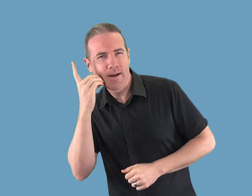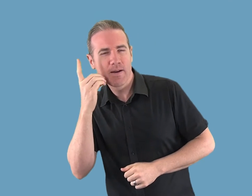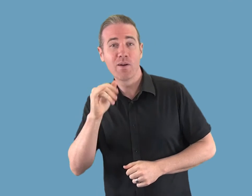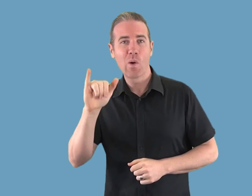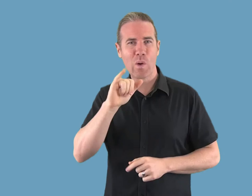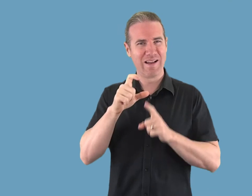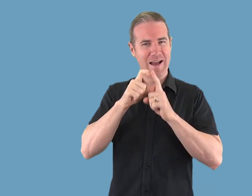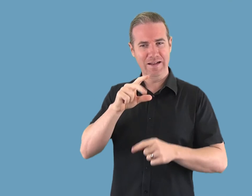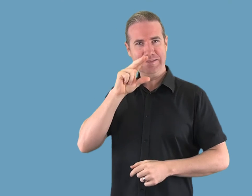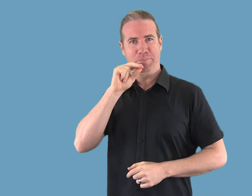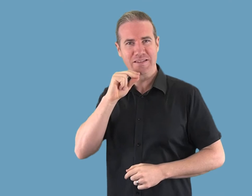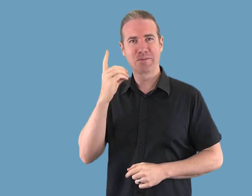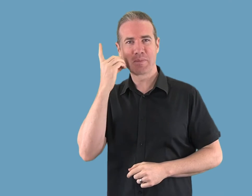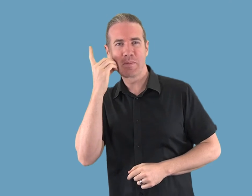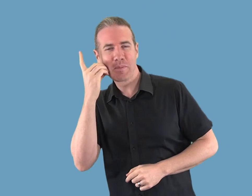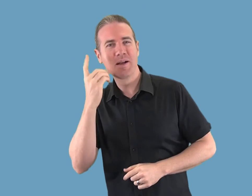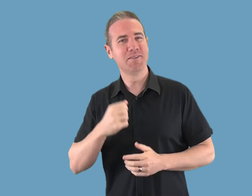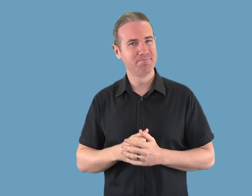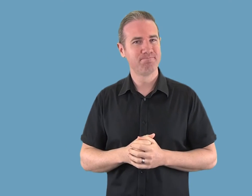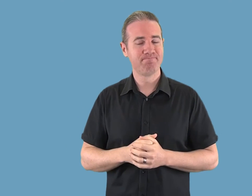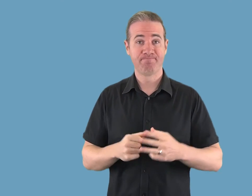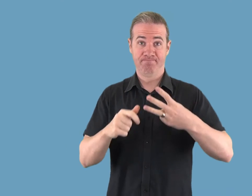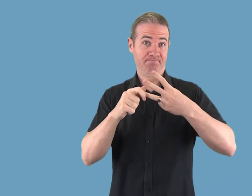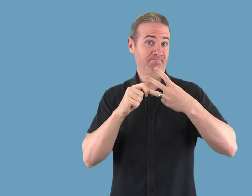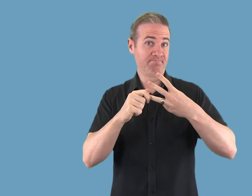or speaking on a mobile phone when they are out and about,